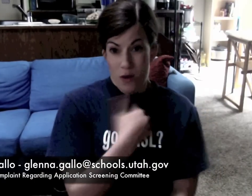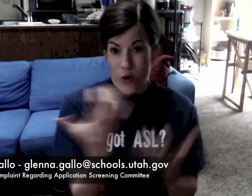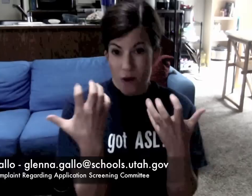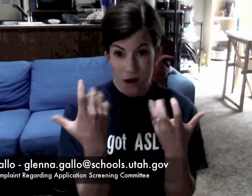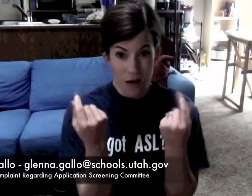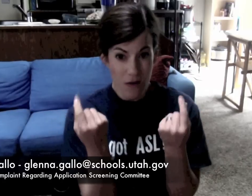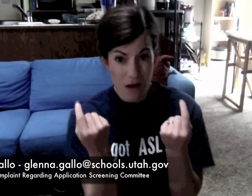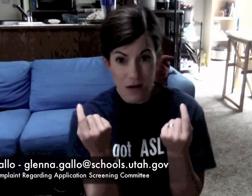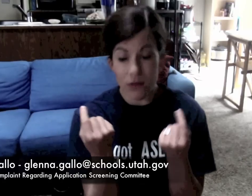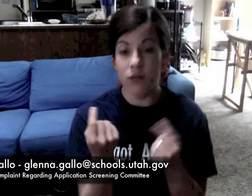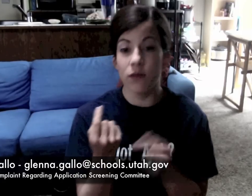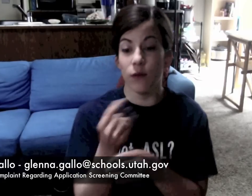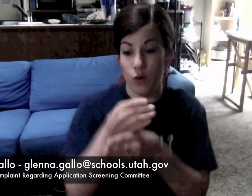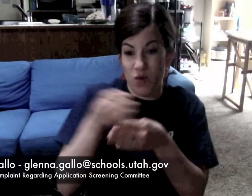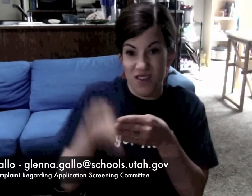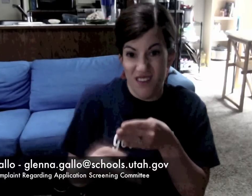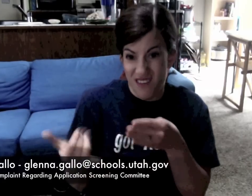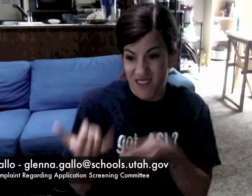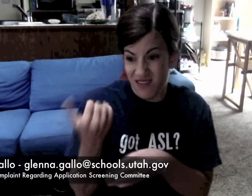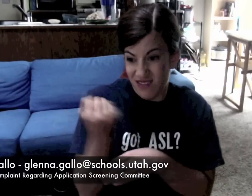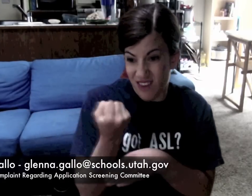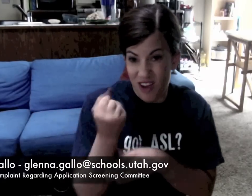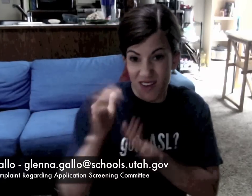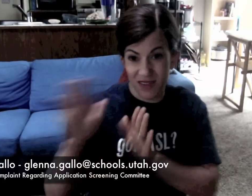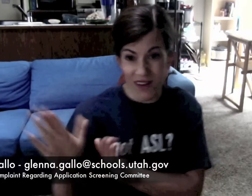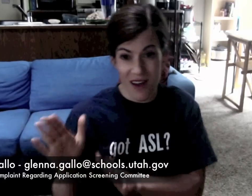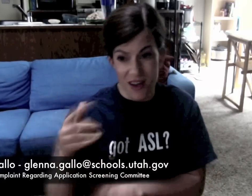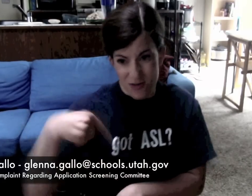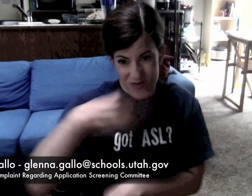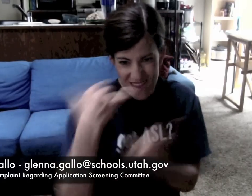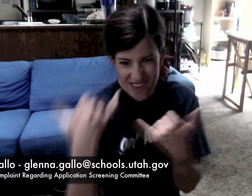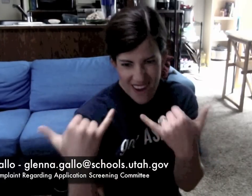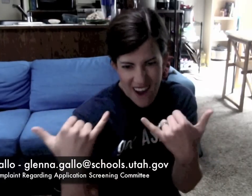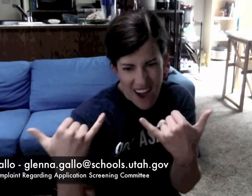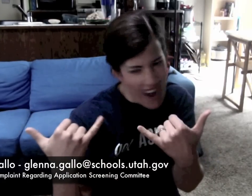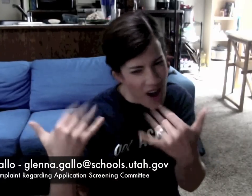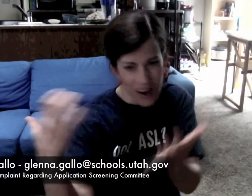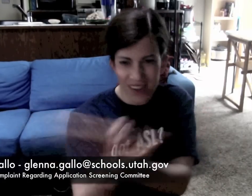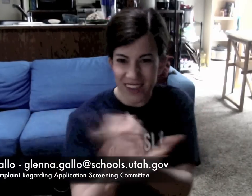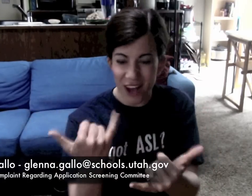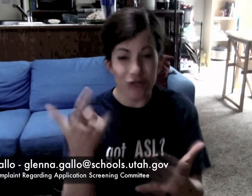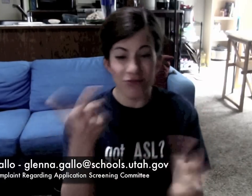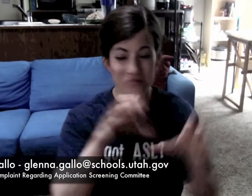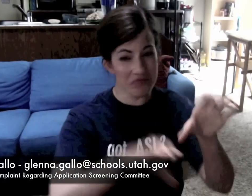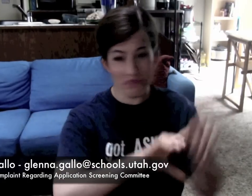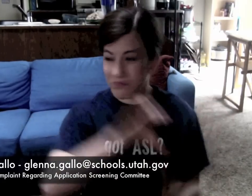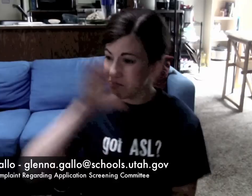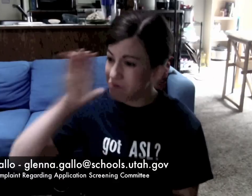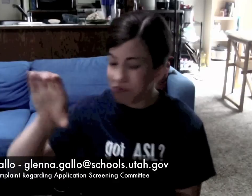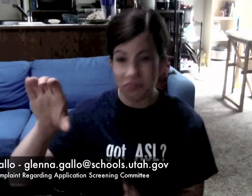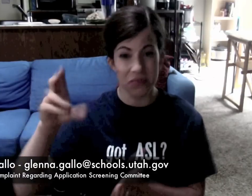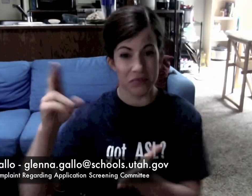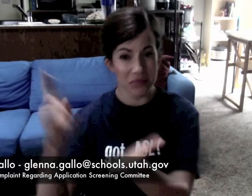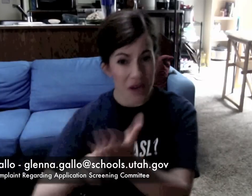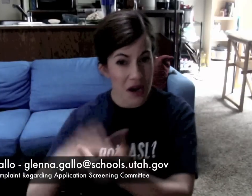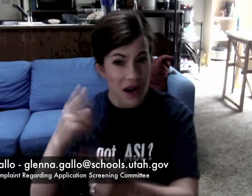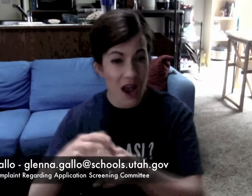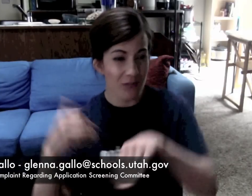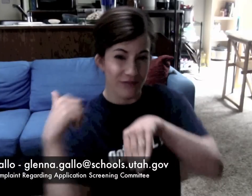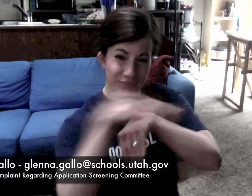We want to do is During this weekend, Sat (April 13) and Sun (April 14) We need to act immediately. Just need to copy and paste the letter, sign your name and send to Glenna Gallo.